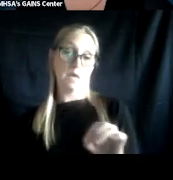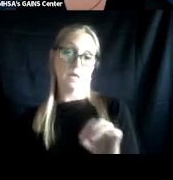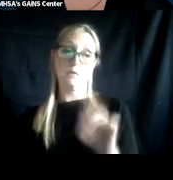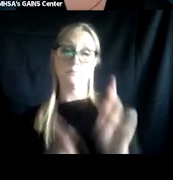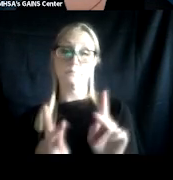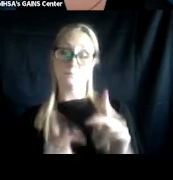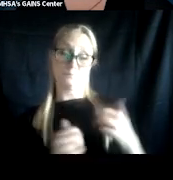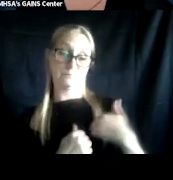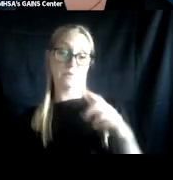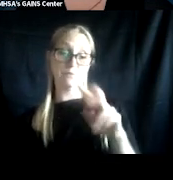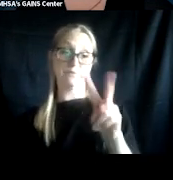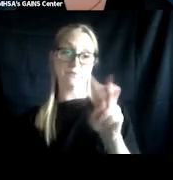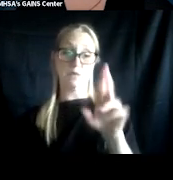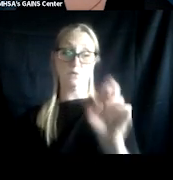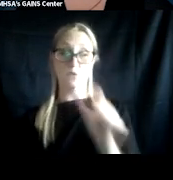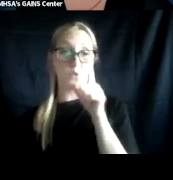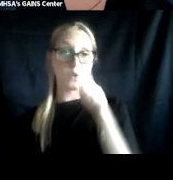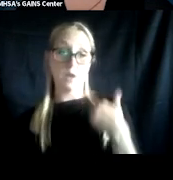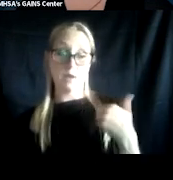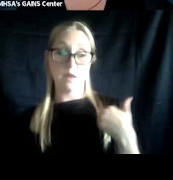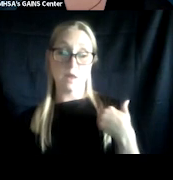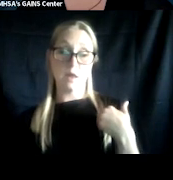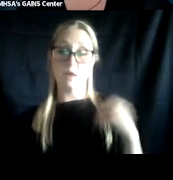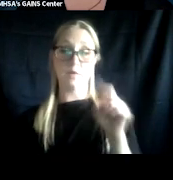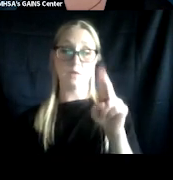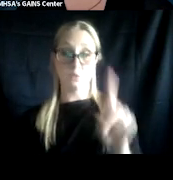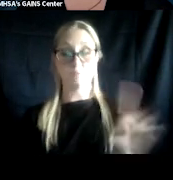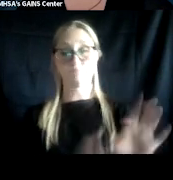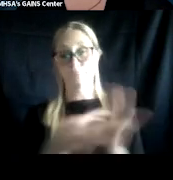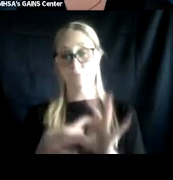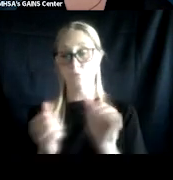and 20 to 30% of veterans with PTSD have a comorbid SUD.